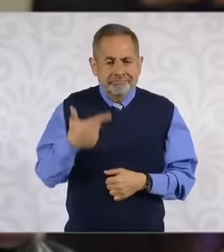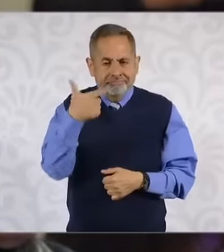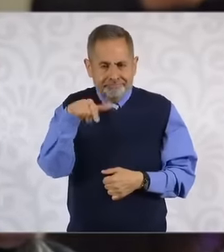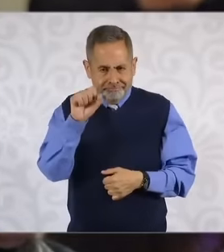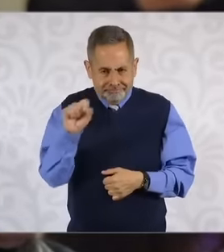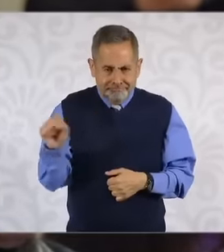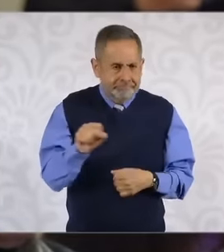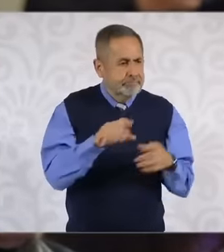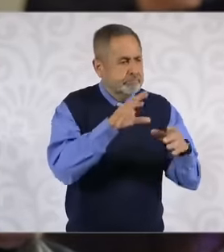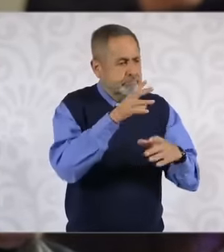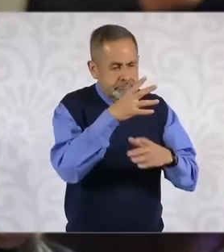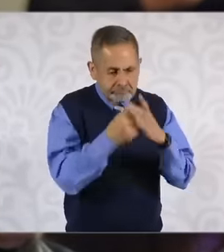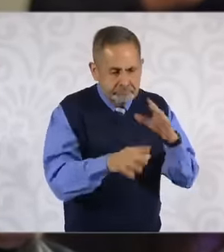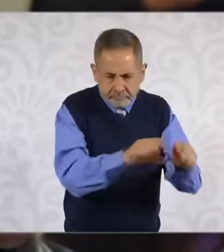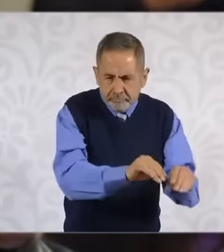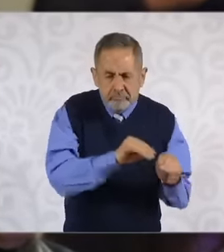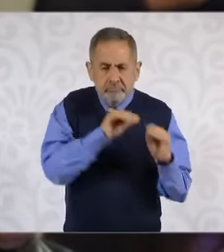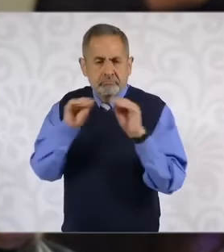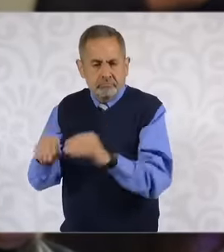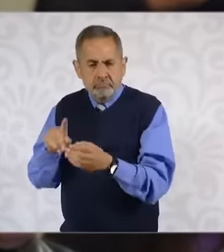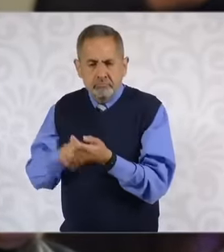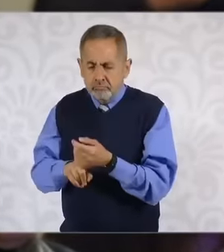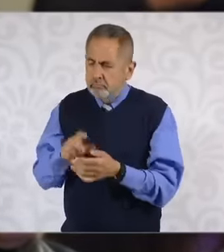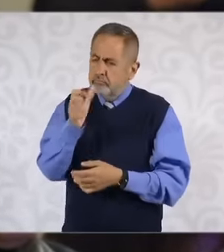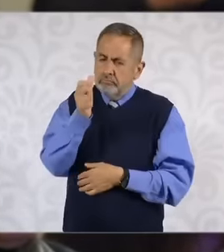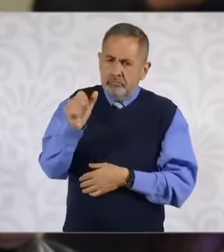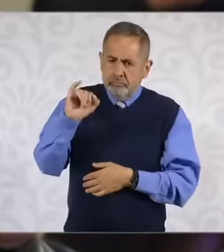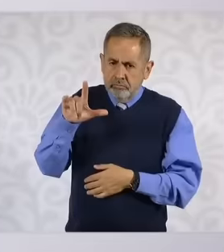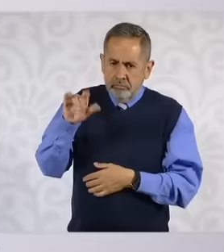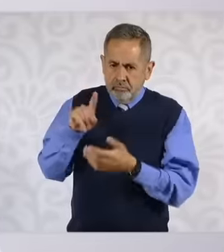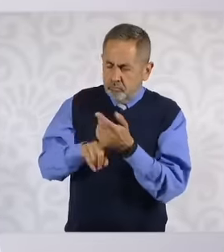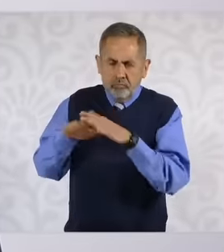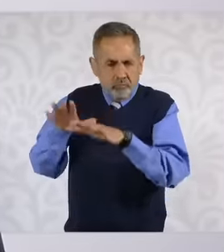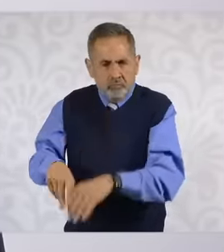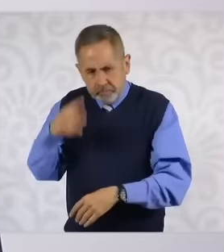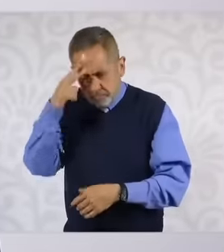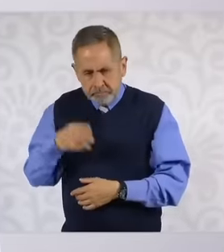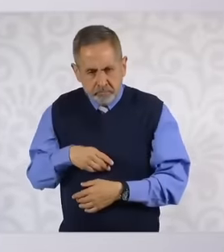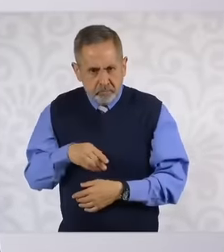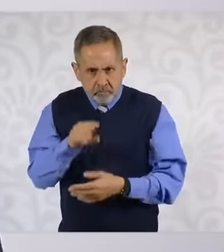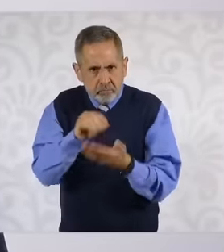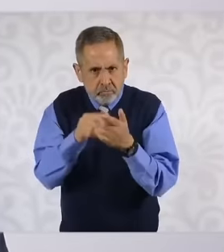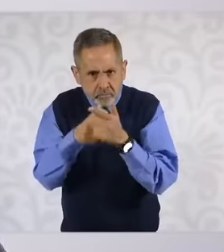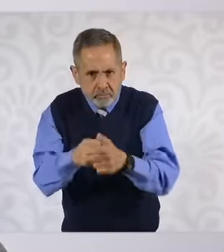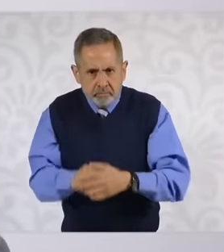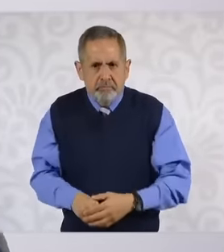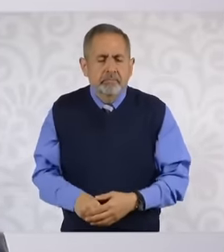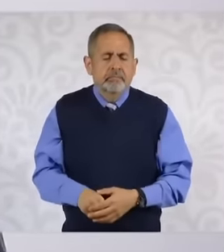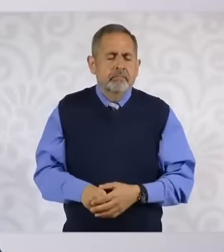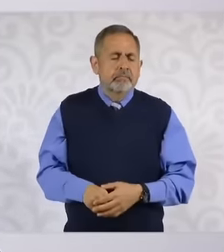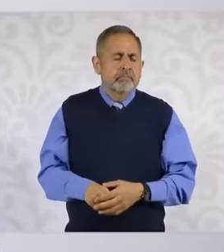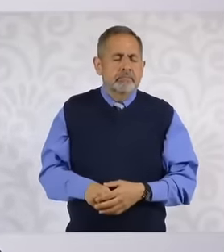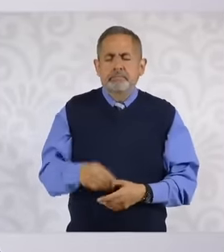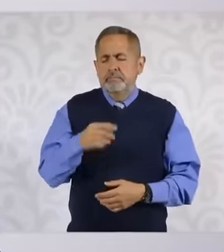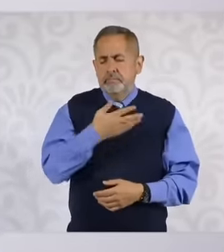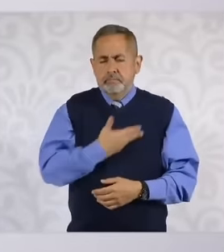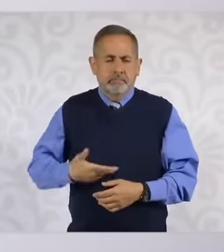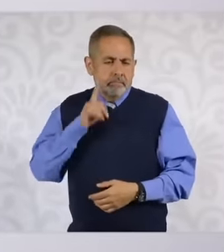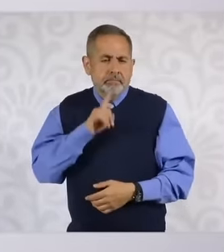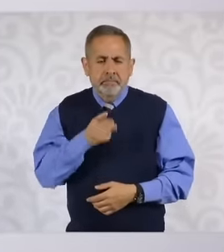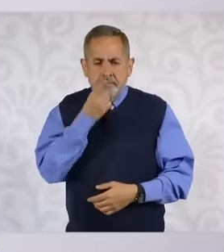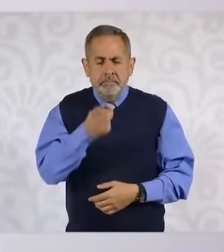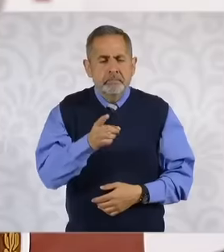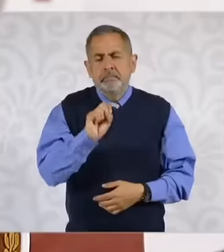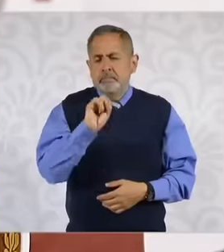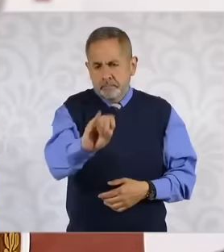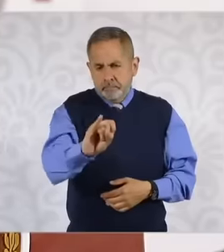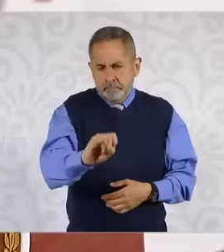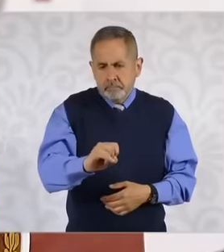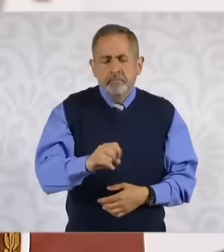respecting his diplomatic asylum status, yes I said it from the campaign when we won the election